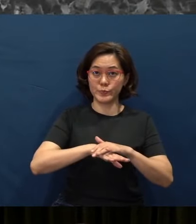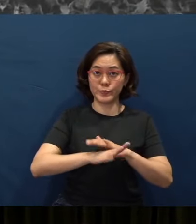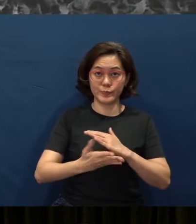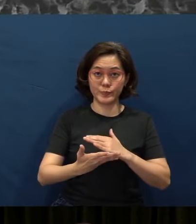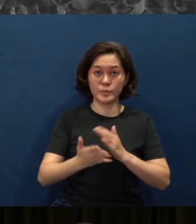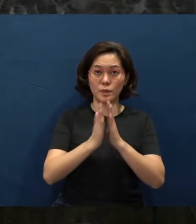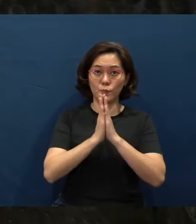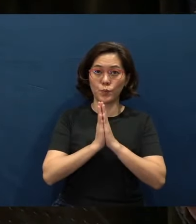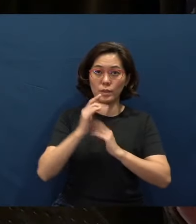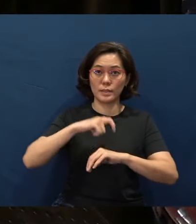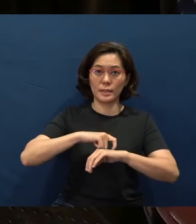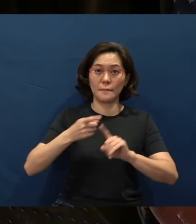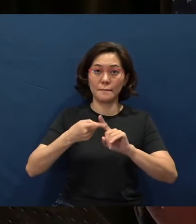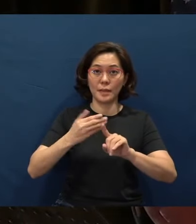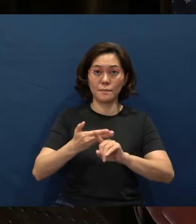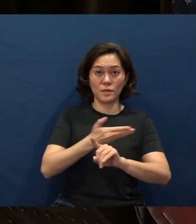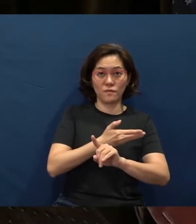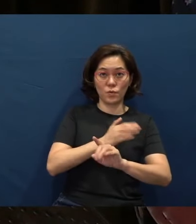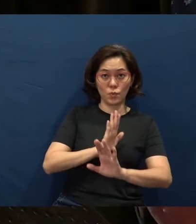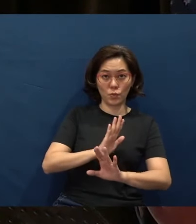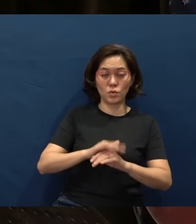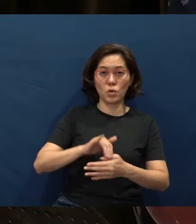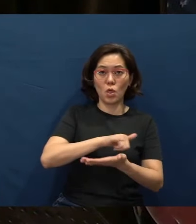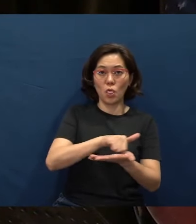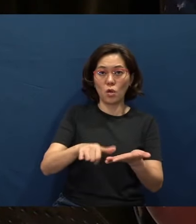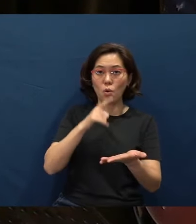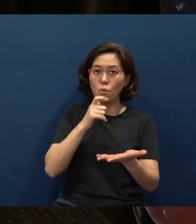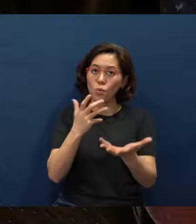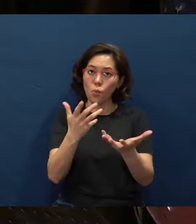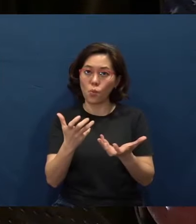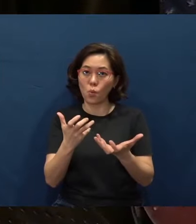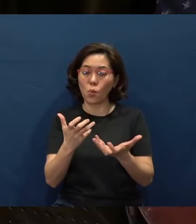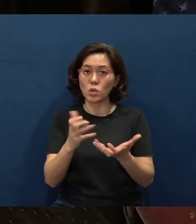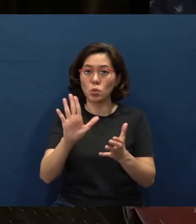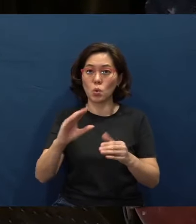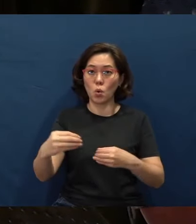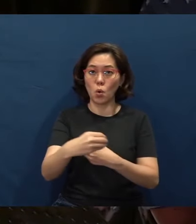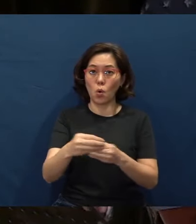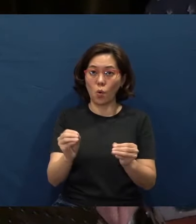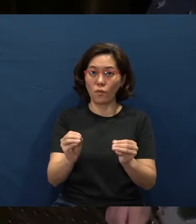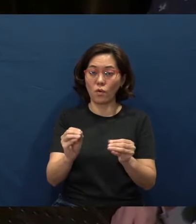But before that, those of you who want to drop your offering and tithe in the boxes